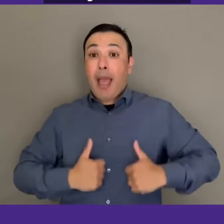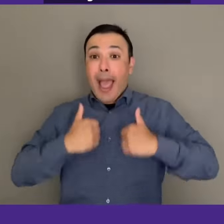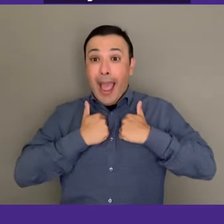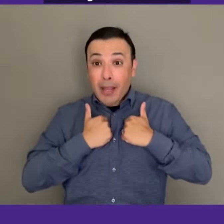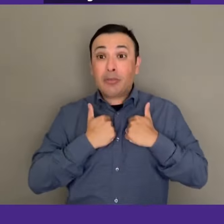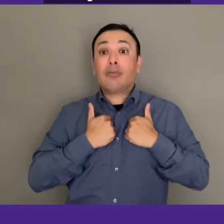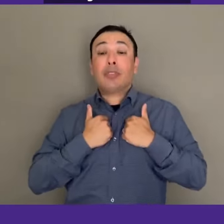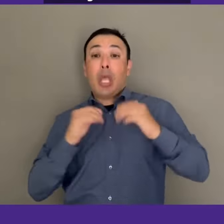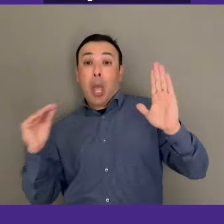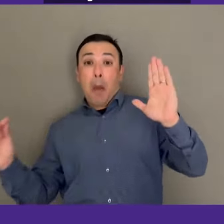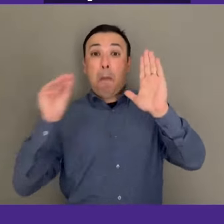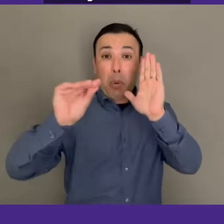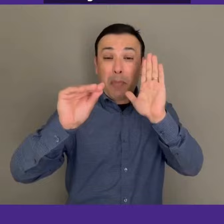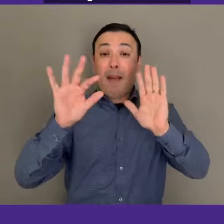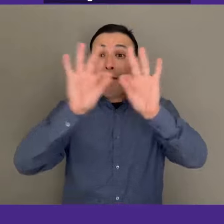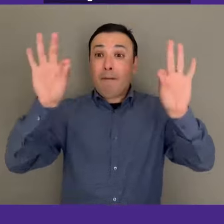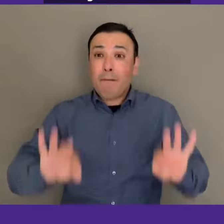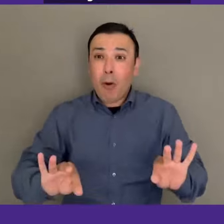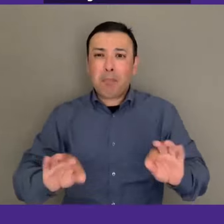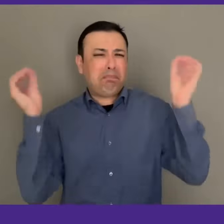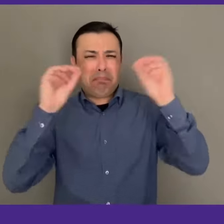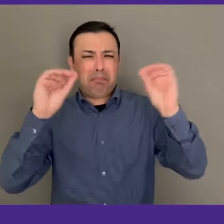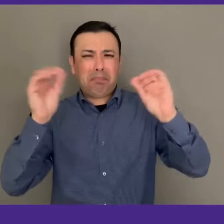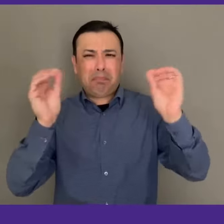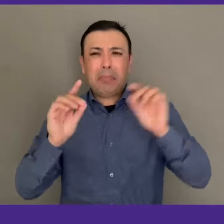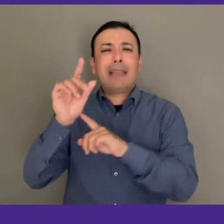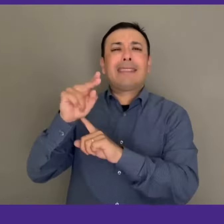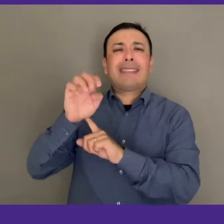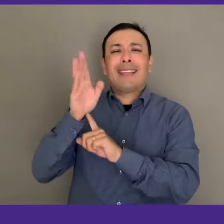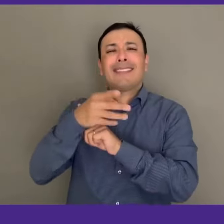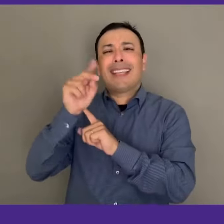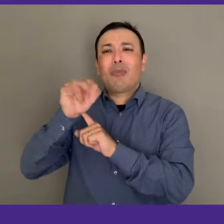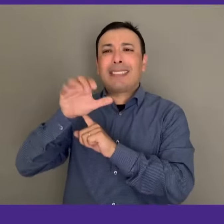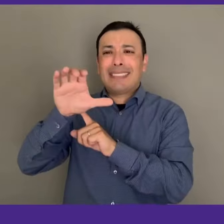your email address to send a link that you can use to continue where you left off.